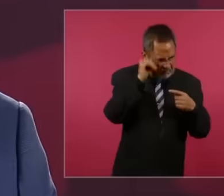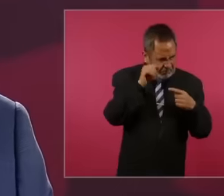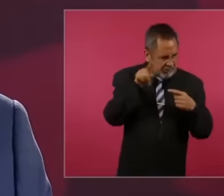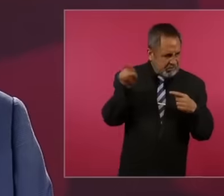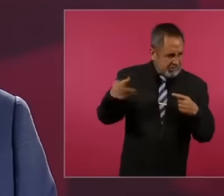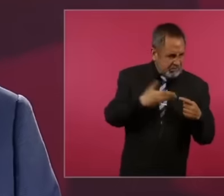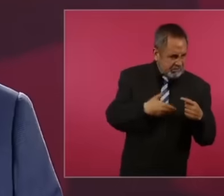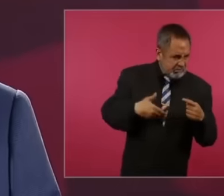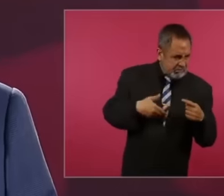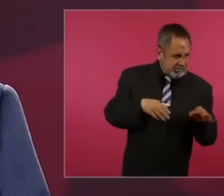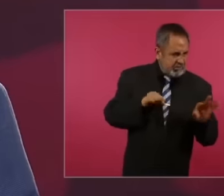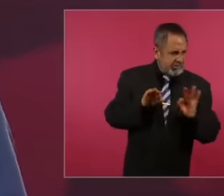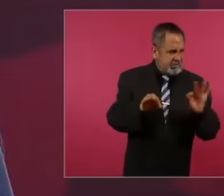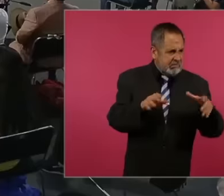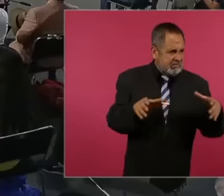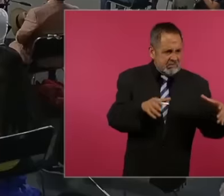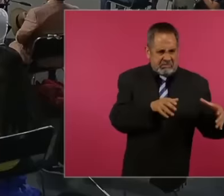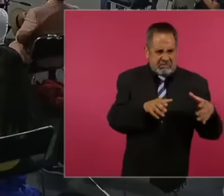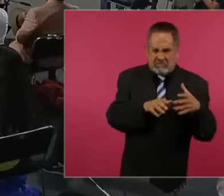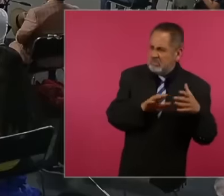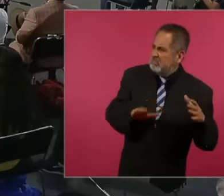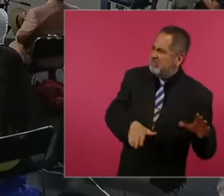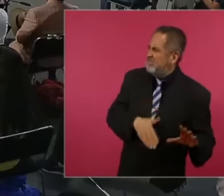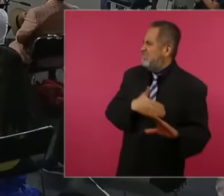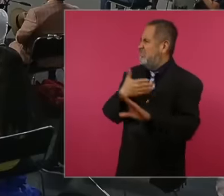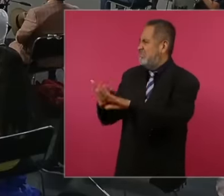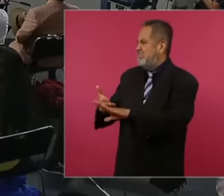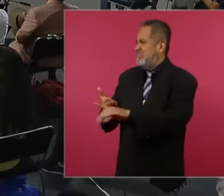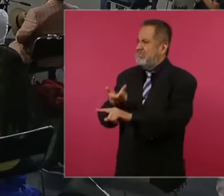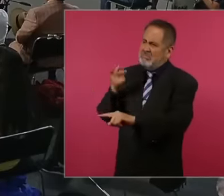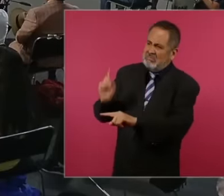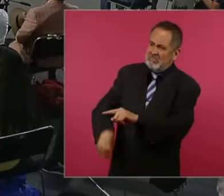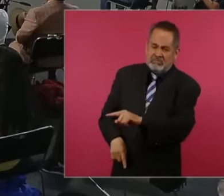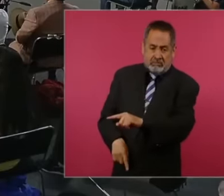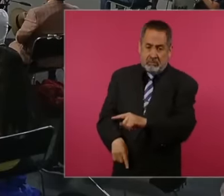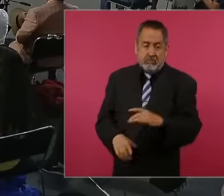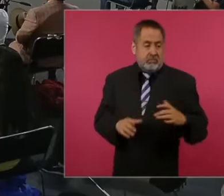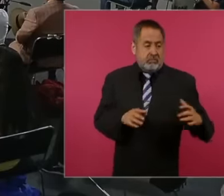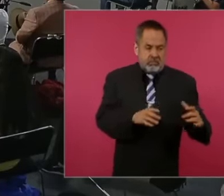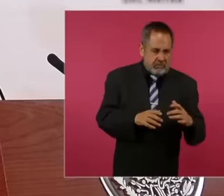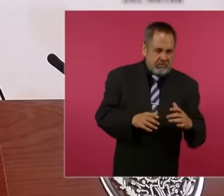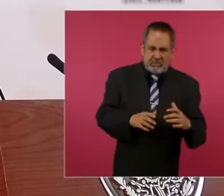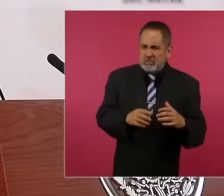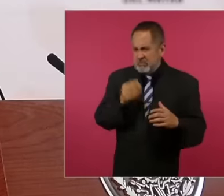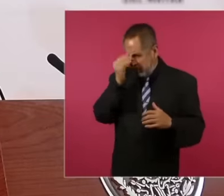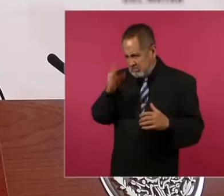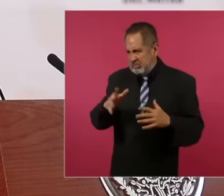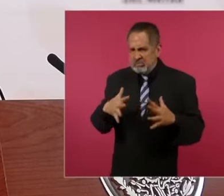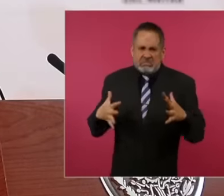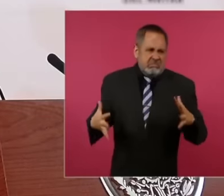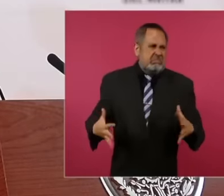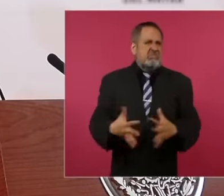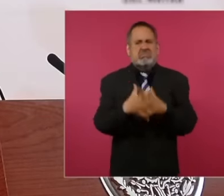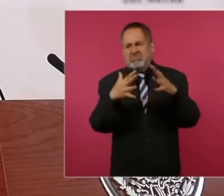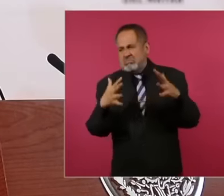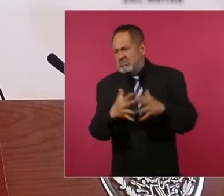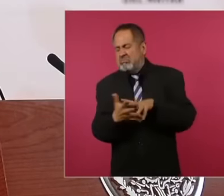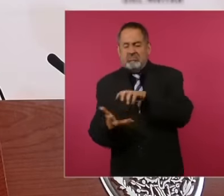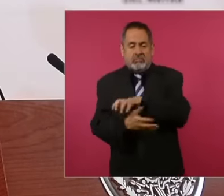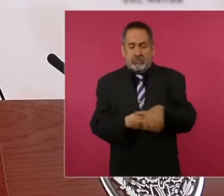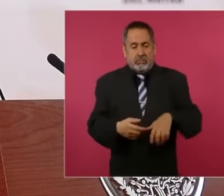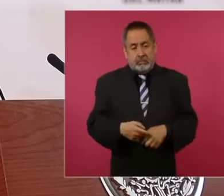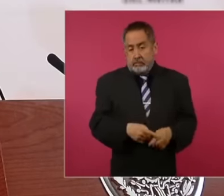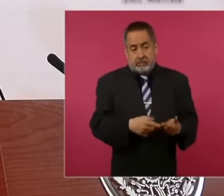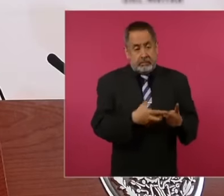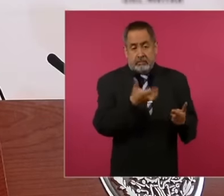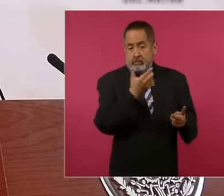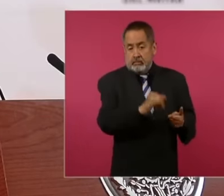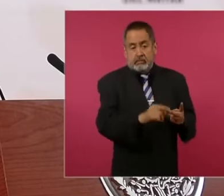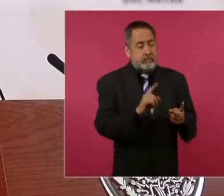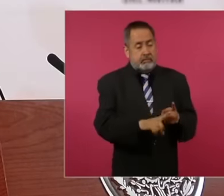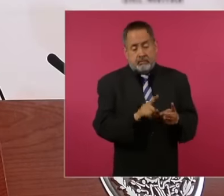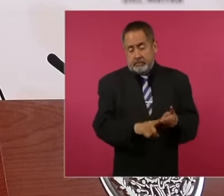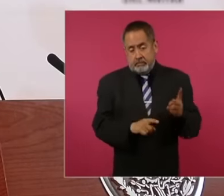wars that is another characteristic